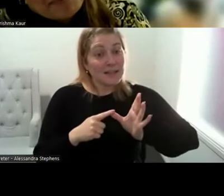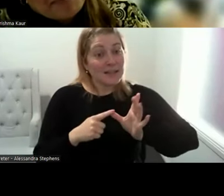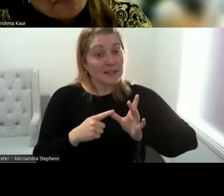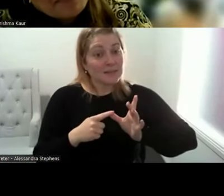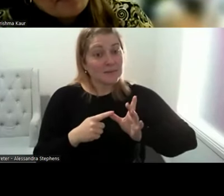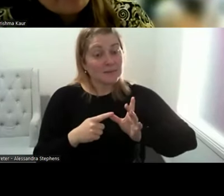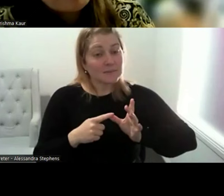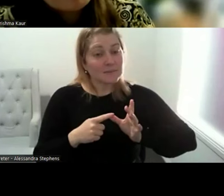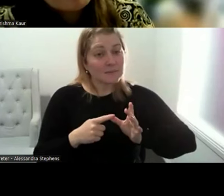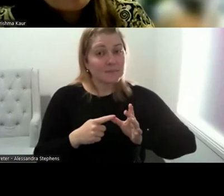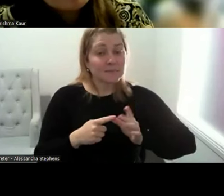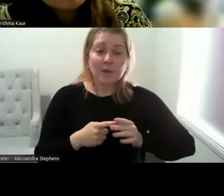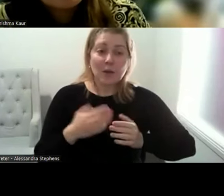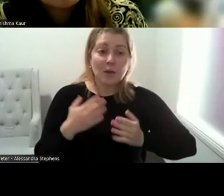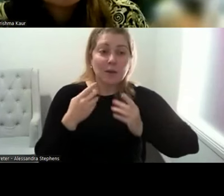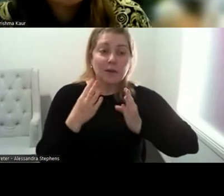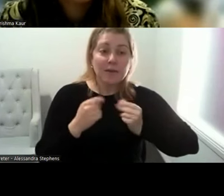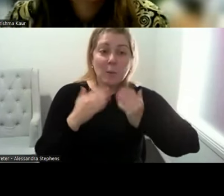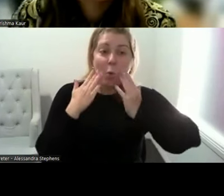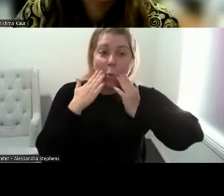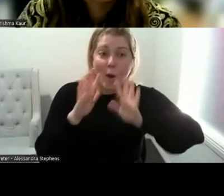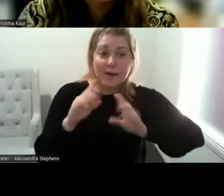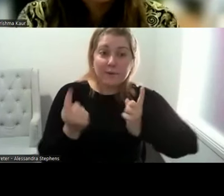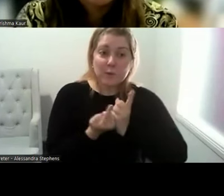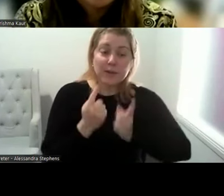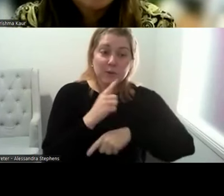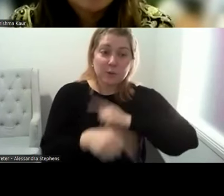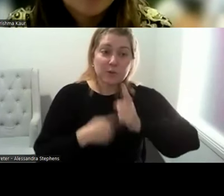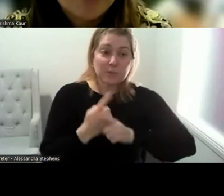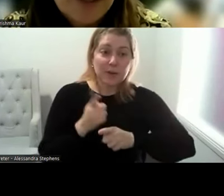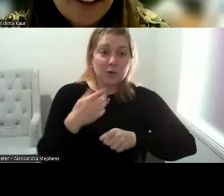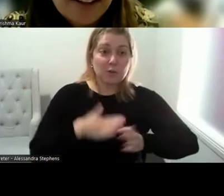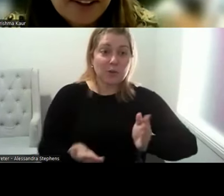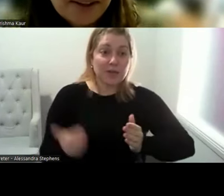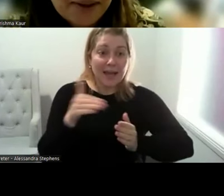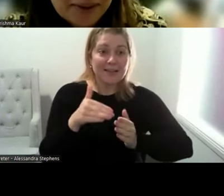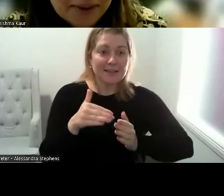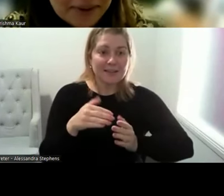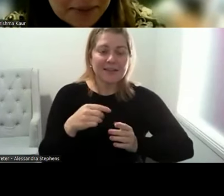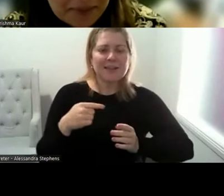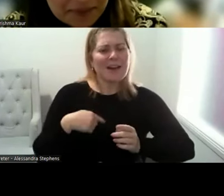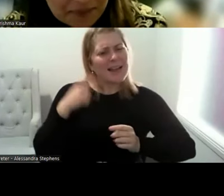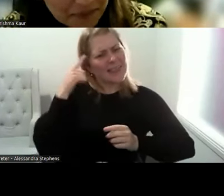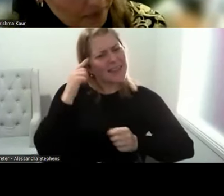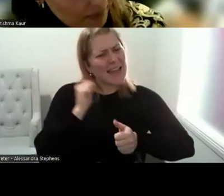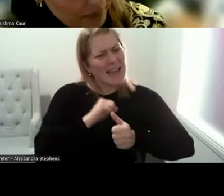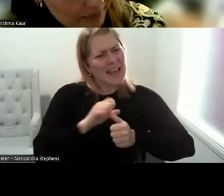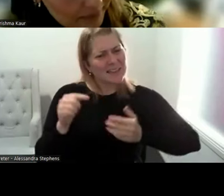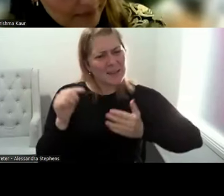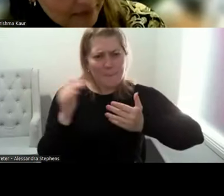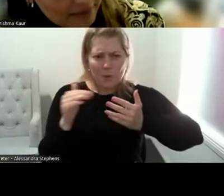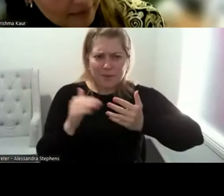There's been some really great point, but anything else that you'd like to add Look, I think there's great points in terms of I think we really come back in that this